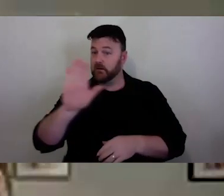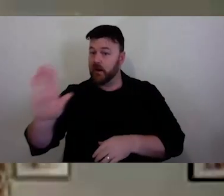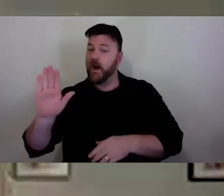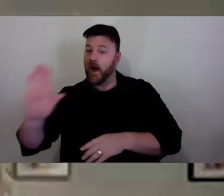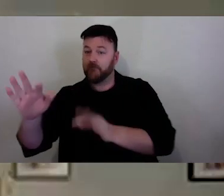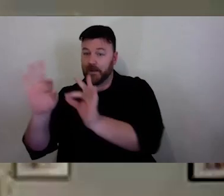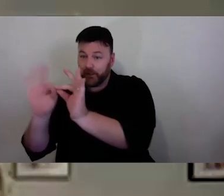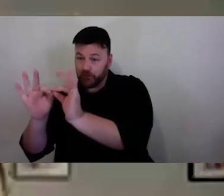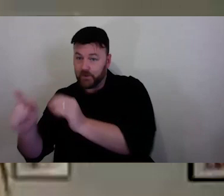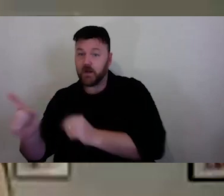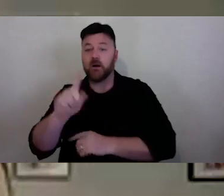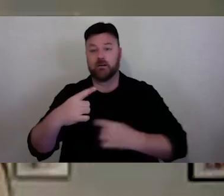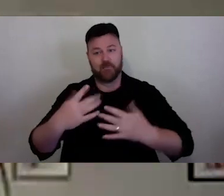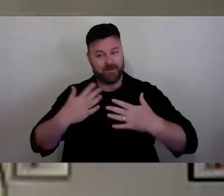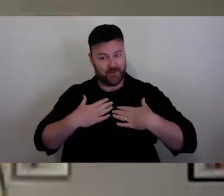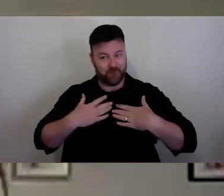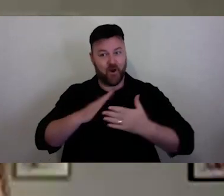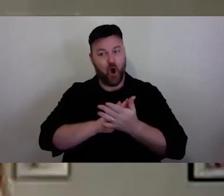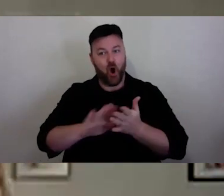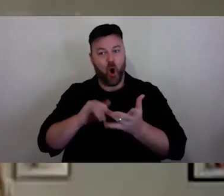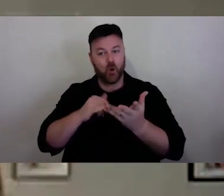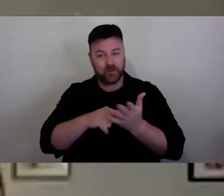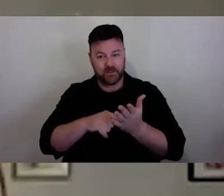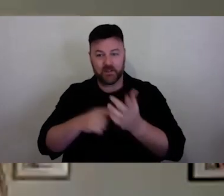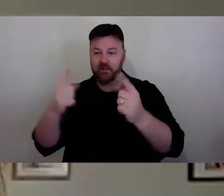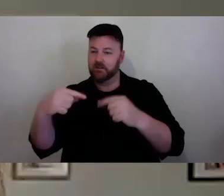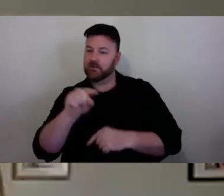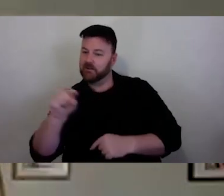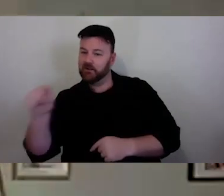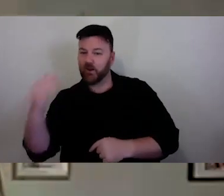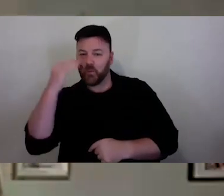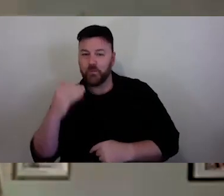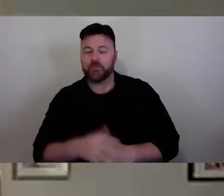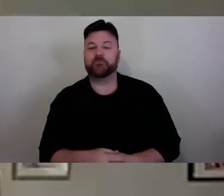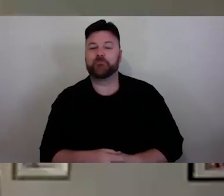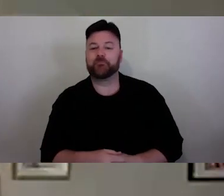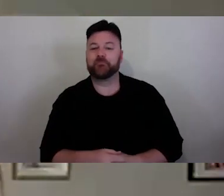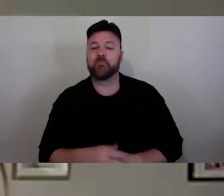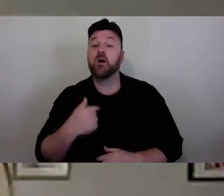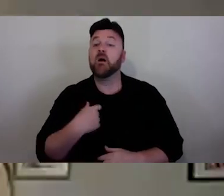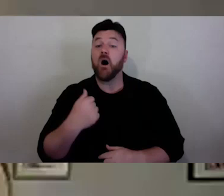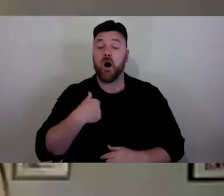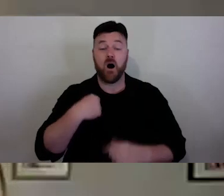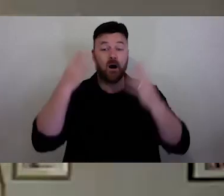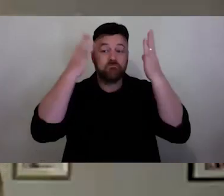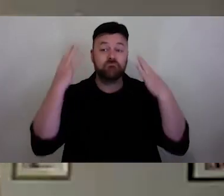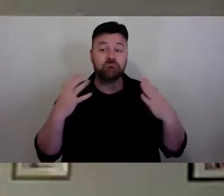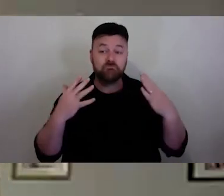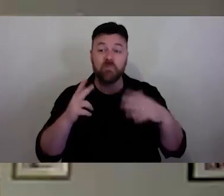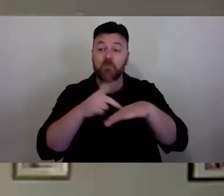I am your host for today's session. I am a woman in my early 30s, fair skin, wavy brown hair and blue eyes.